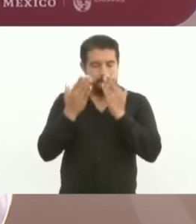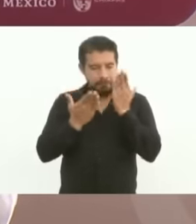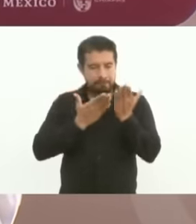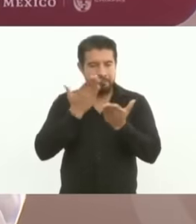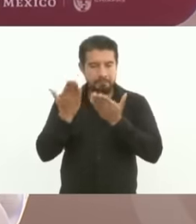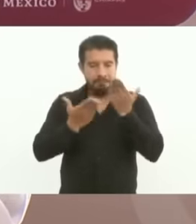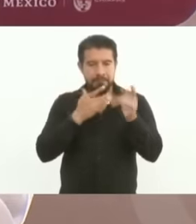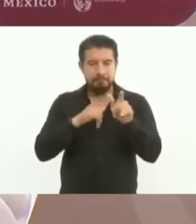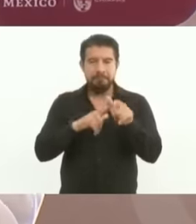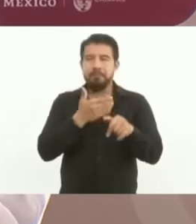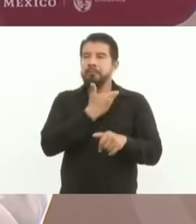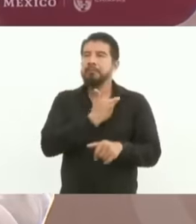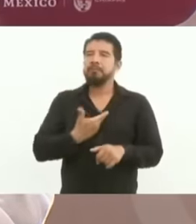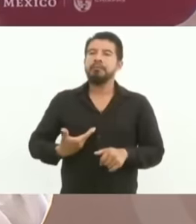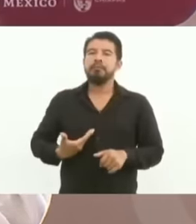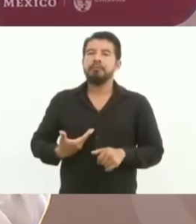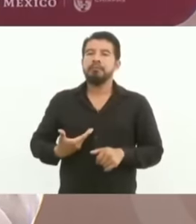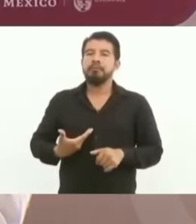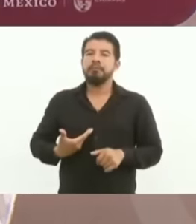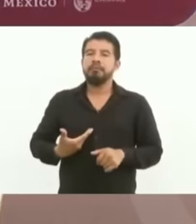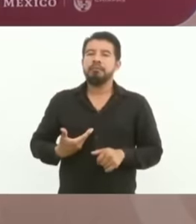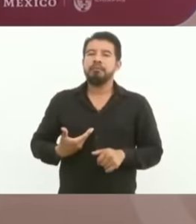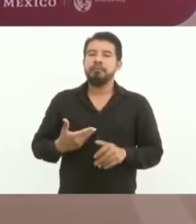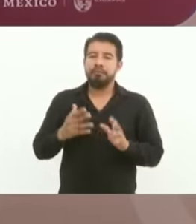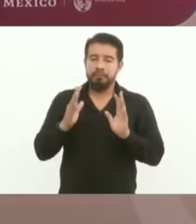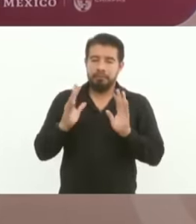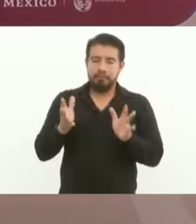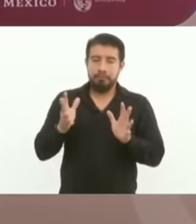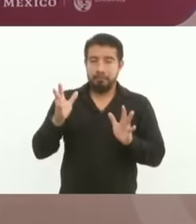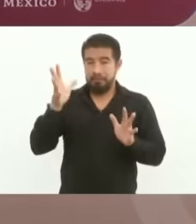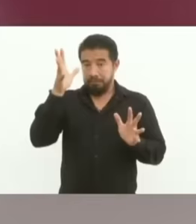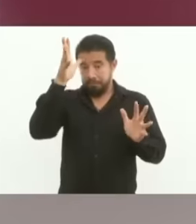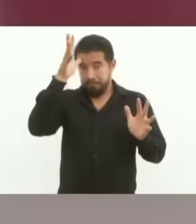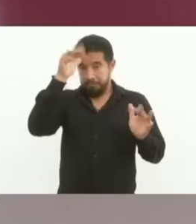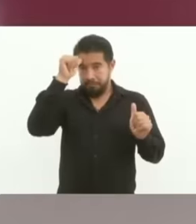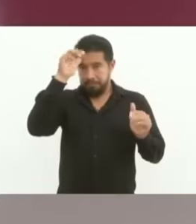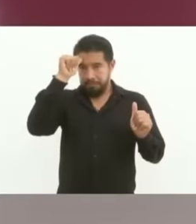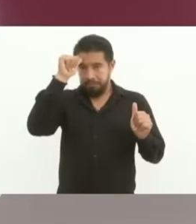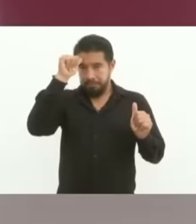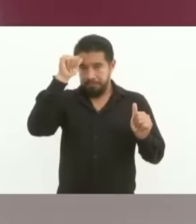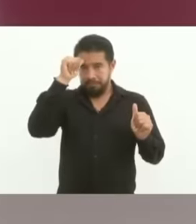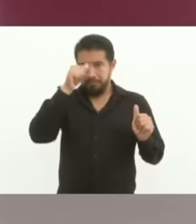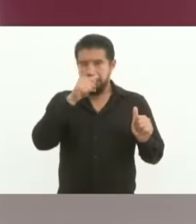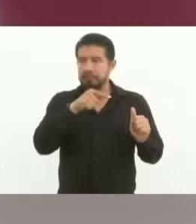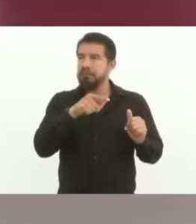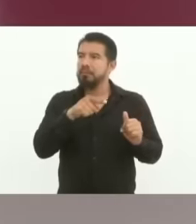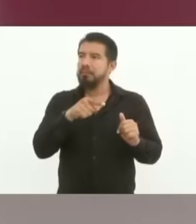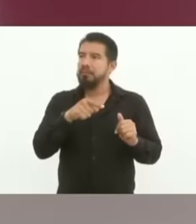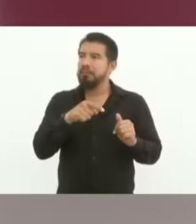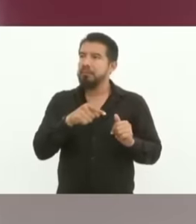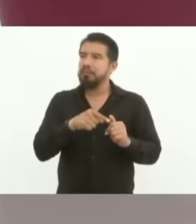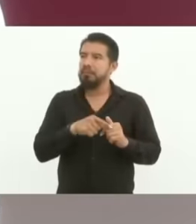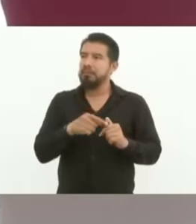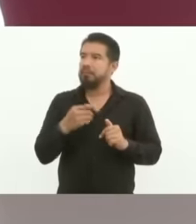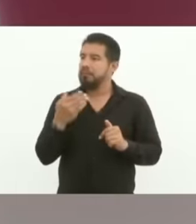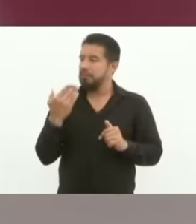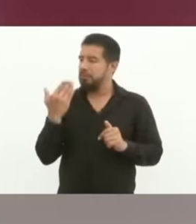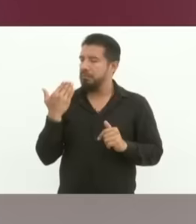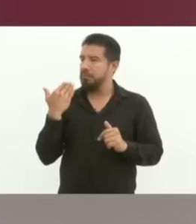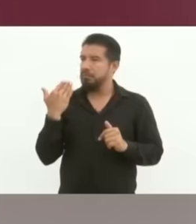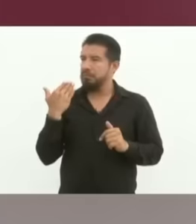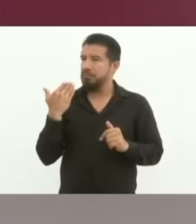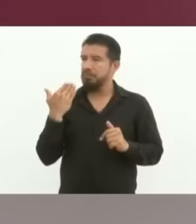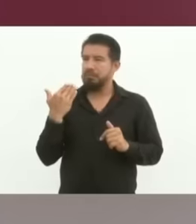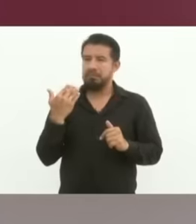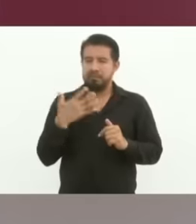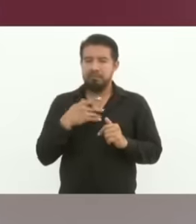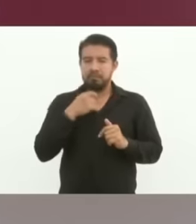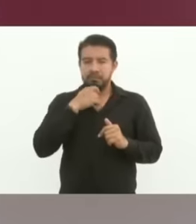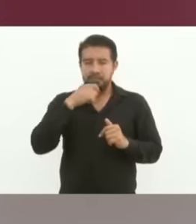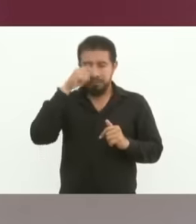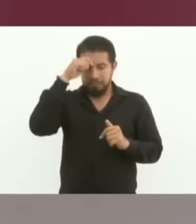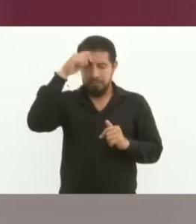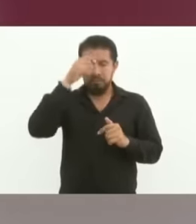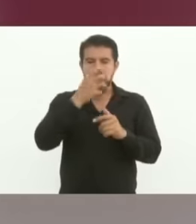The president just agreed on this not recently but during the campaign. She committed and will